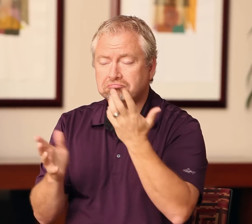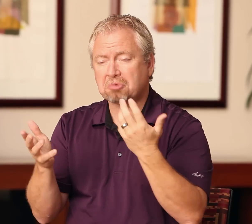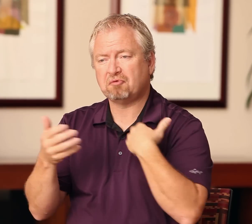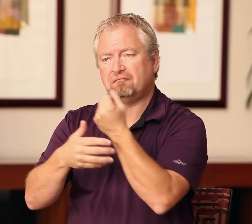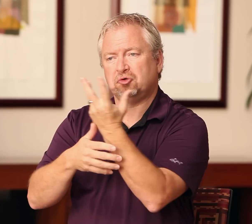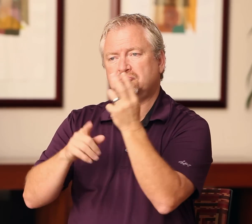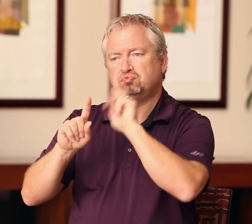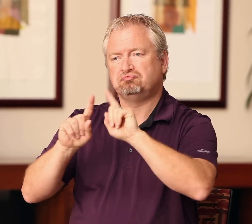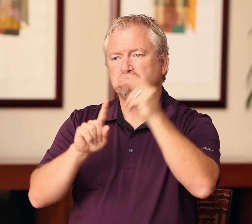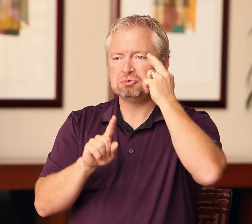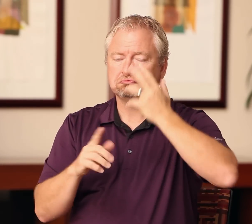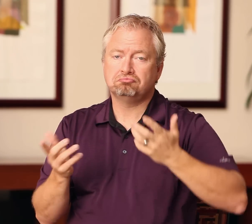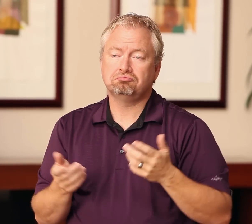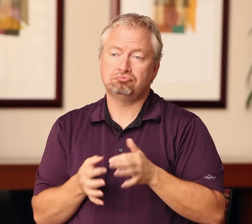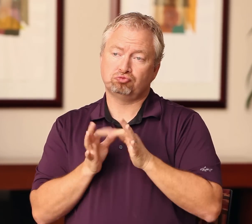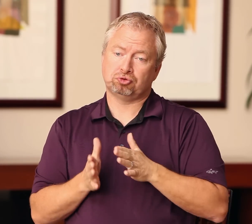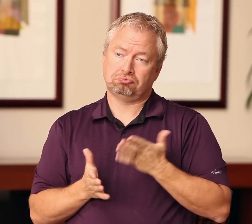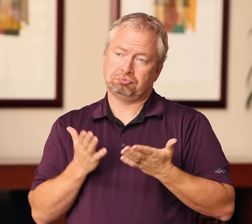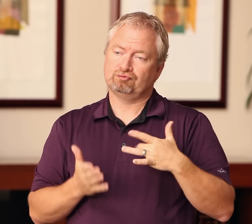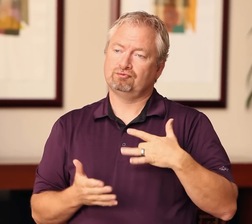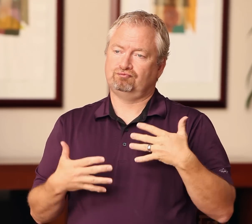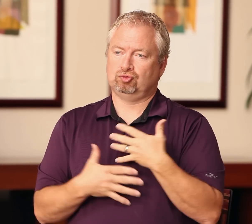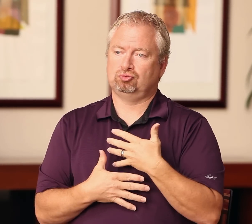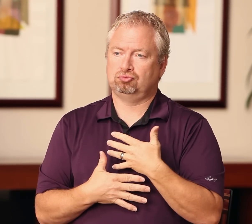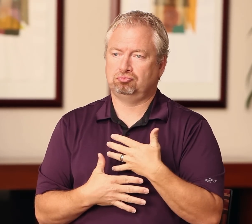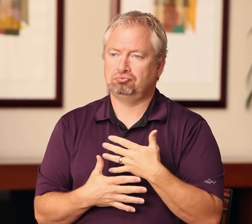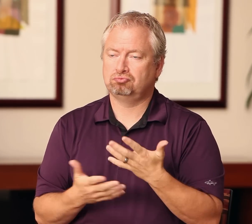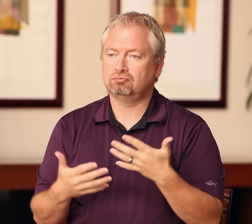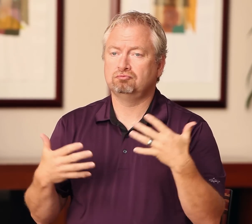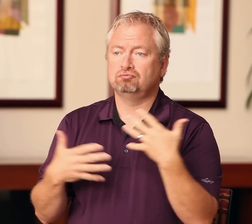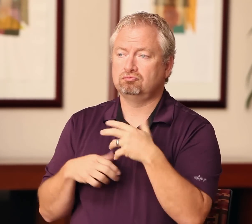denied to CDIs. The first reason is that hearing interpreters might feel fear. They might be afraid that if Deaf interpreters are promoted into places of authority, their skills will come into question, that they’re not of the same caliber or are inferior to the deaf interpreter.